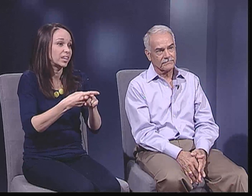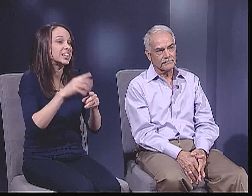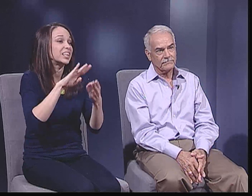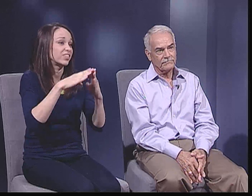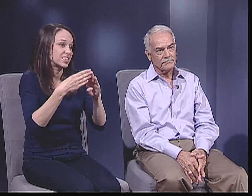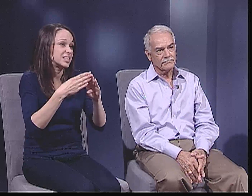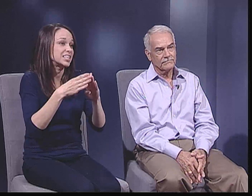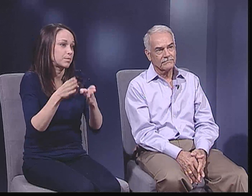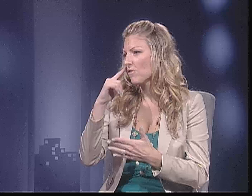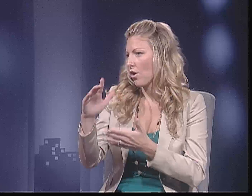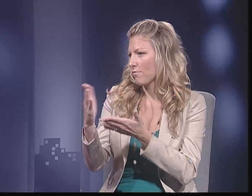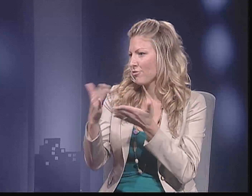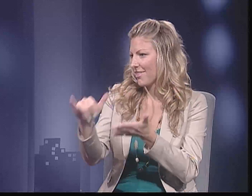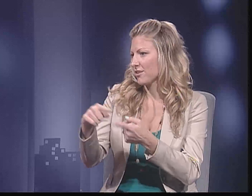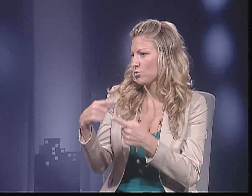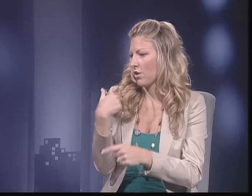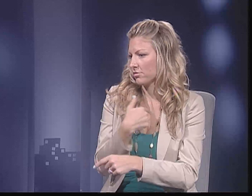that was planned by the City of Austin.